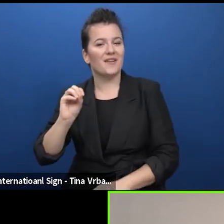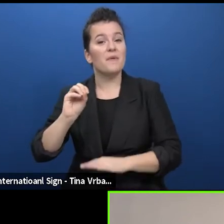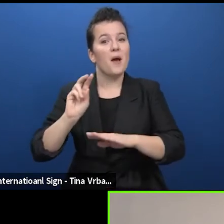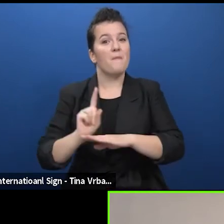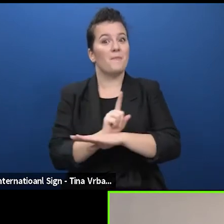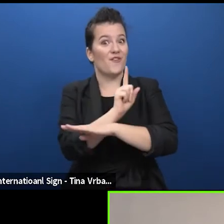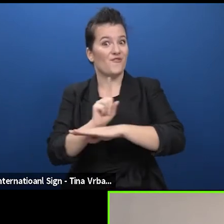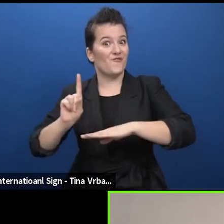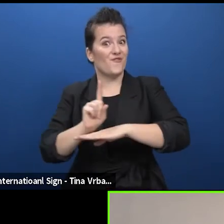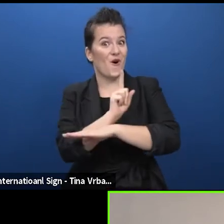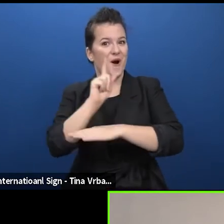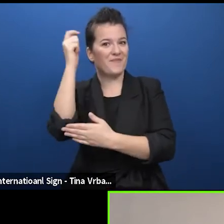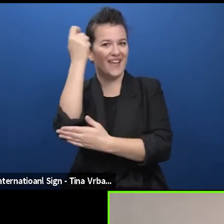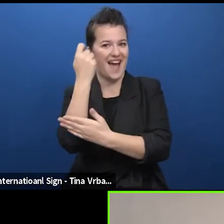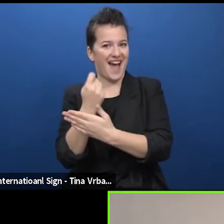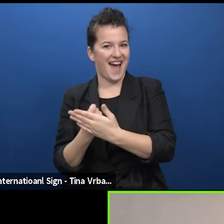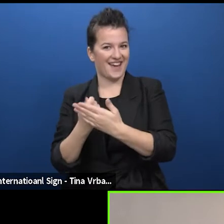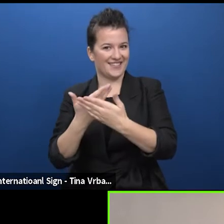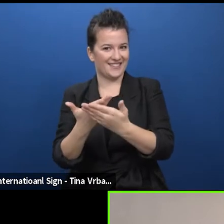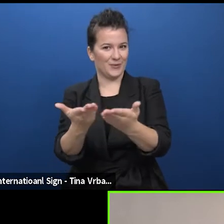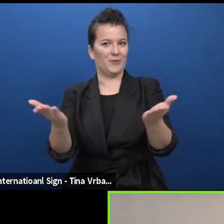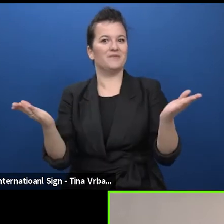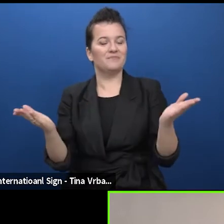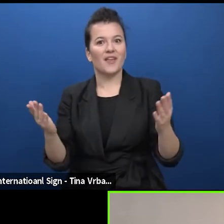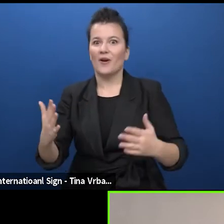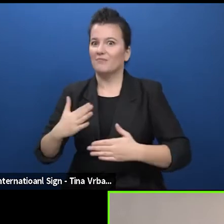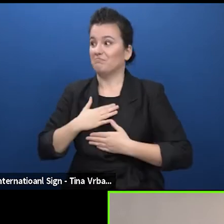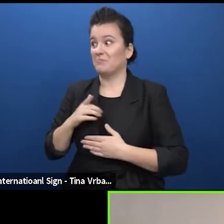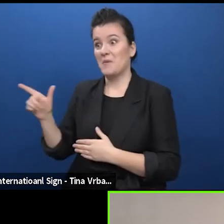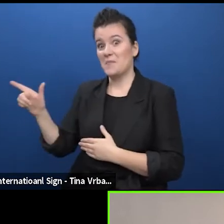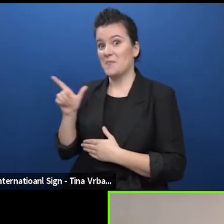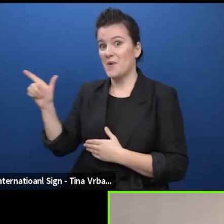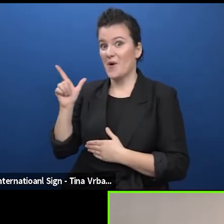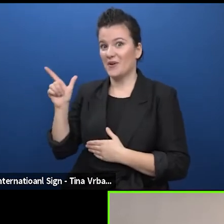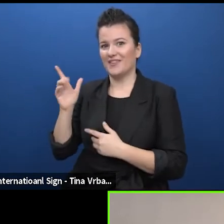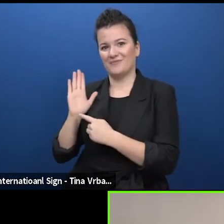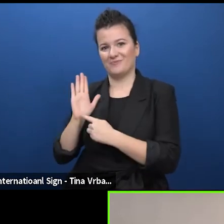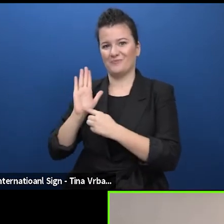We are delighted and excited to be the presenters of this important and unique event. We say unique